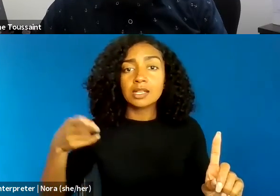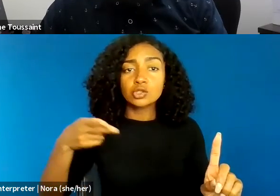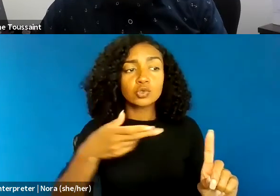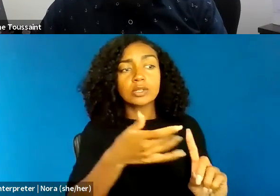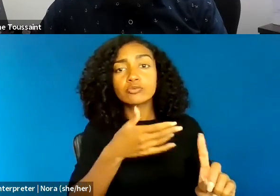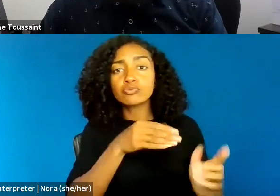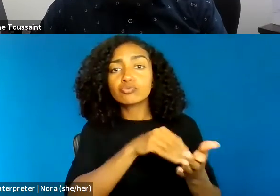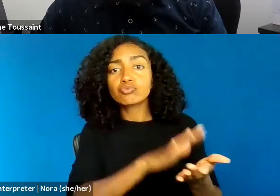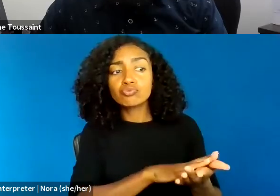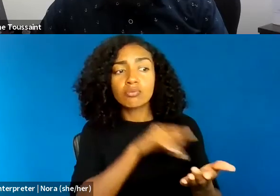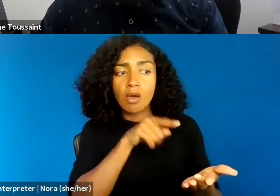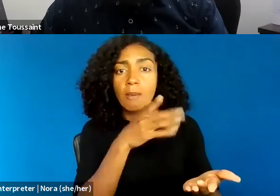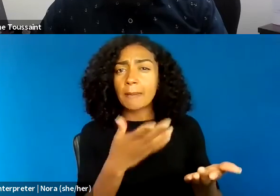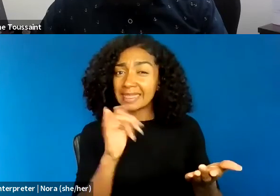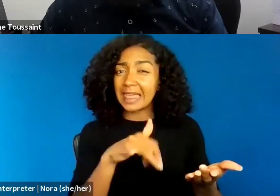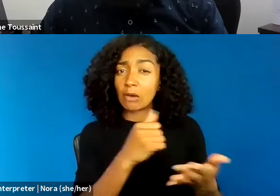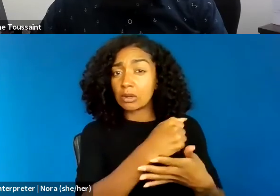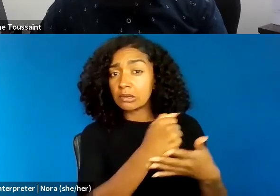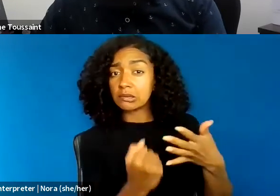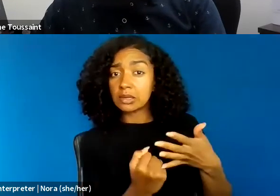simply because now, anybody has a criminal history.